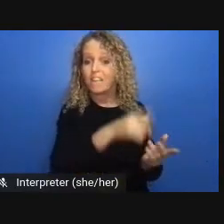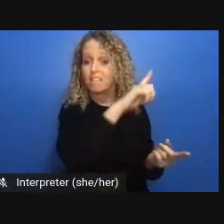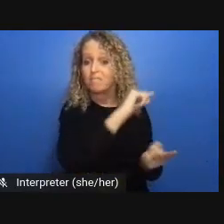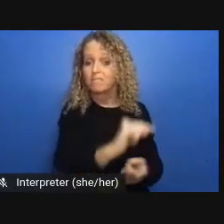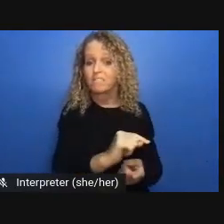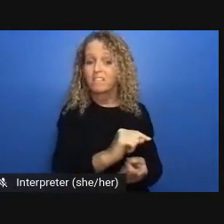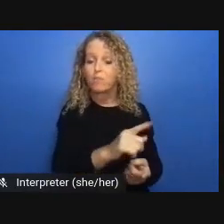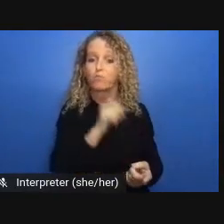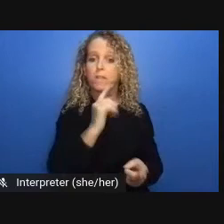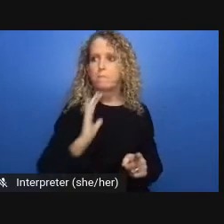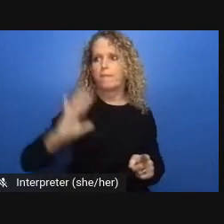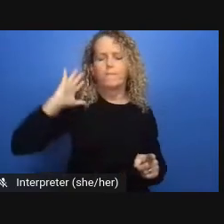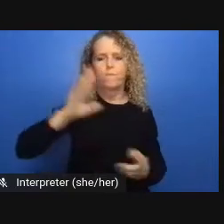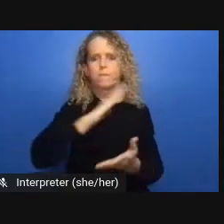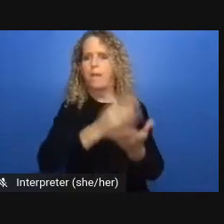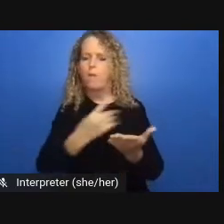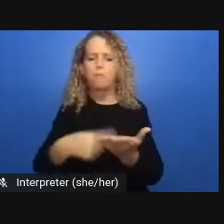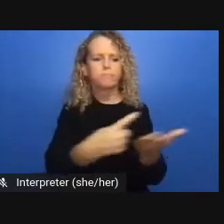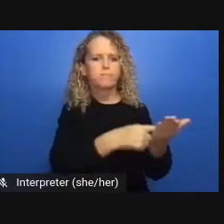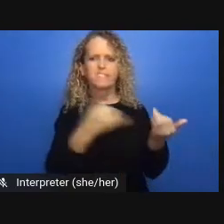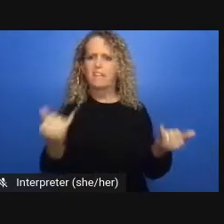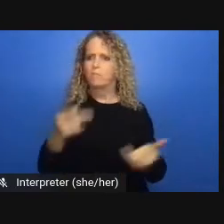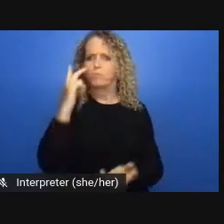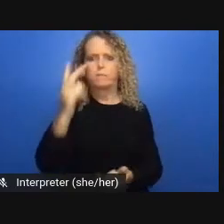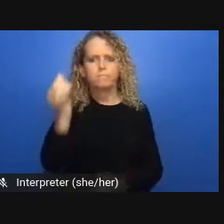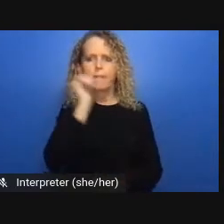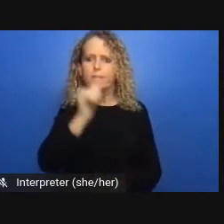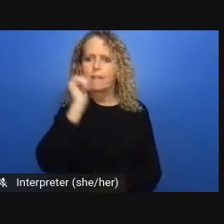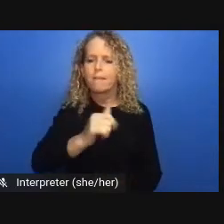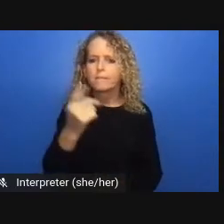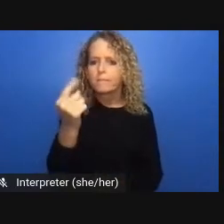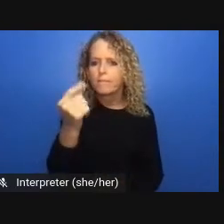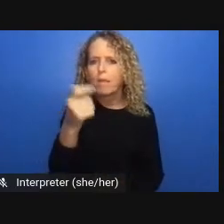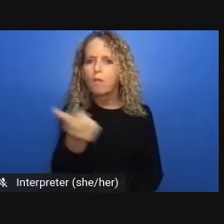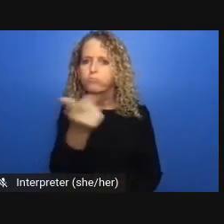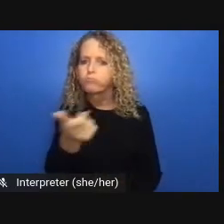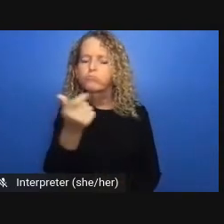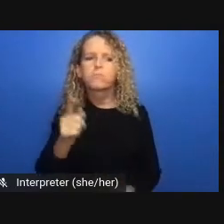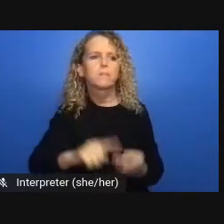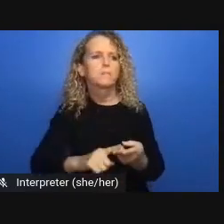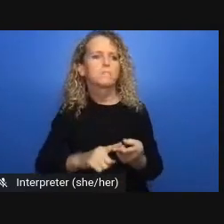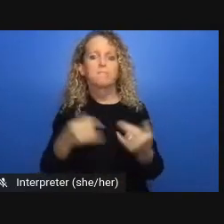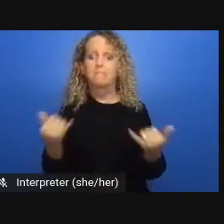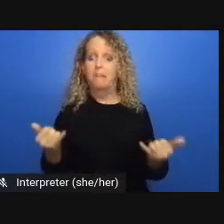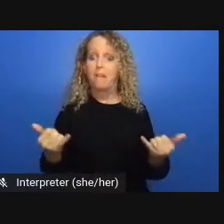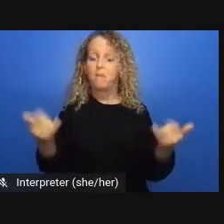court systems responded to the pandemic some of these examples were also positive for instance